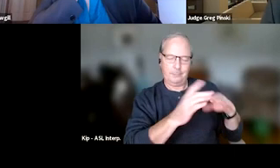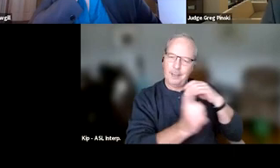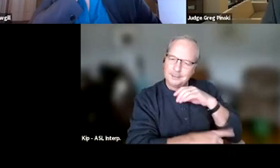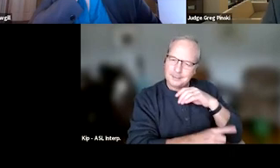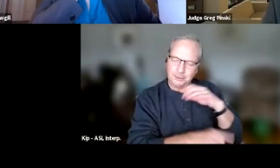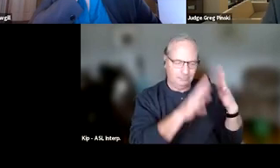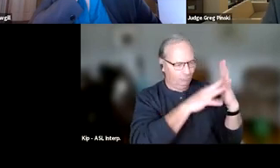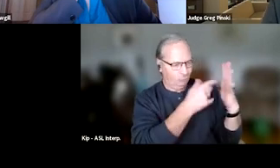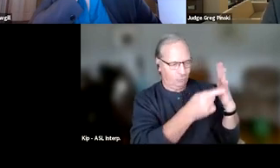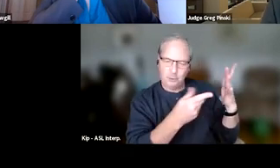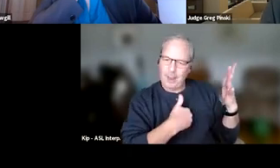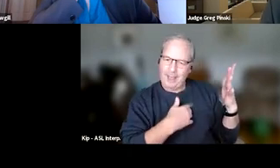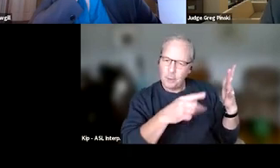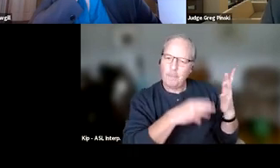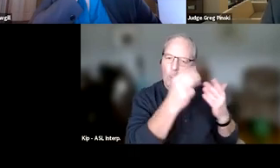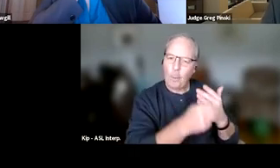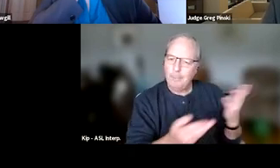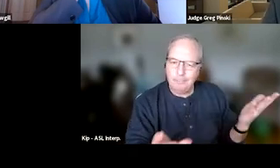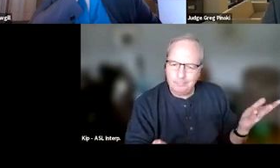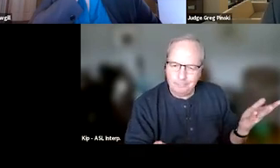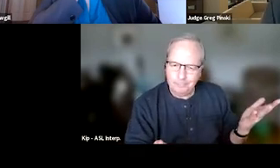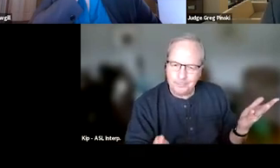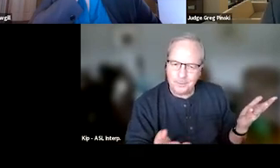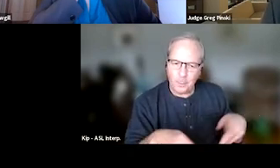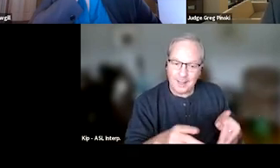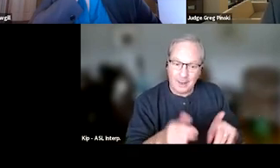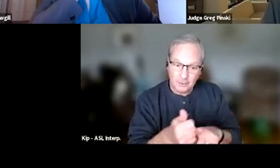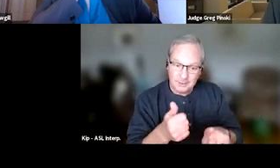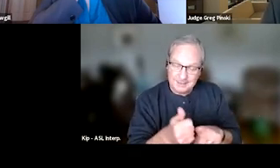that you may have for your program. And so allowing yourself that degree of flexibility